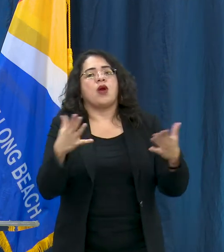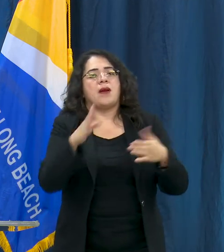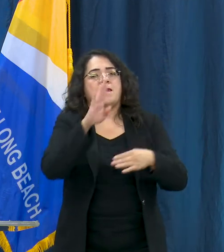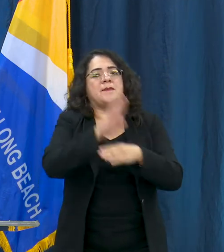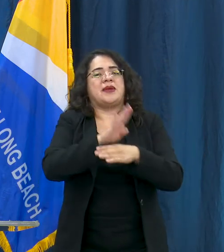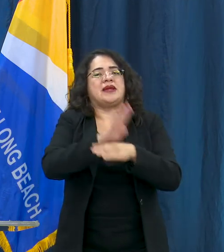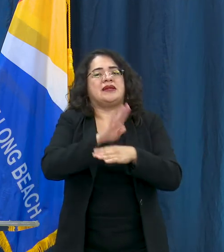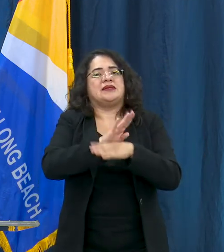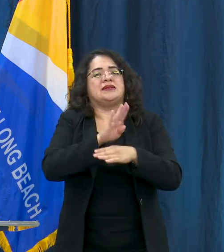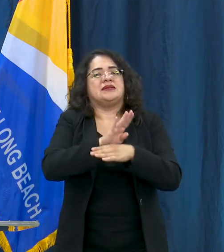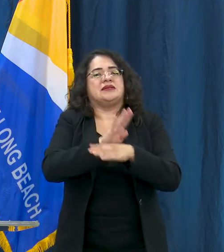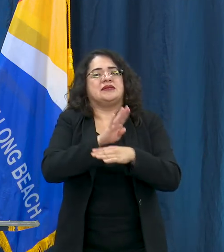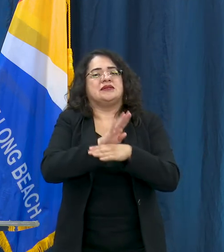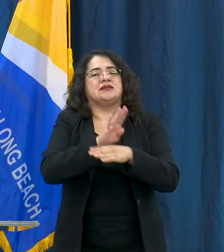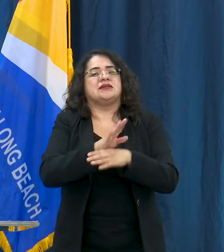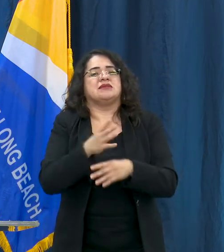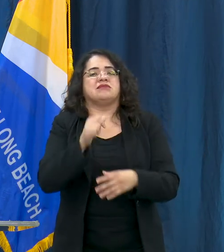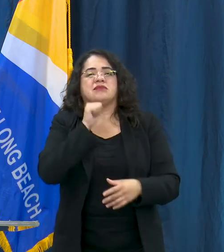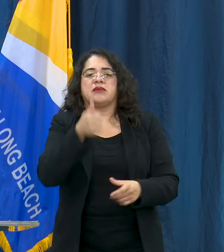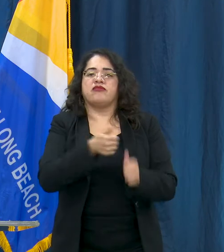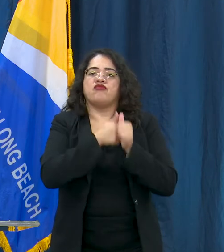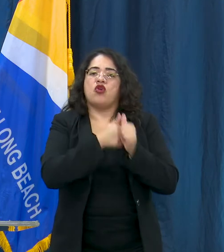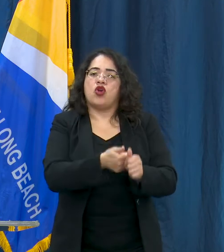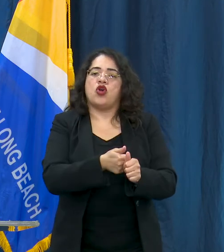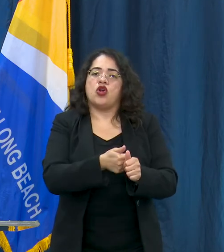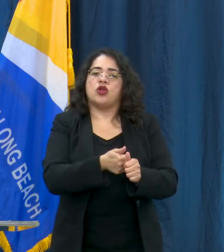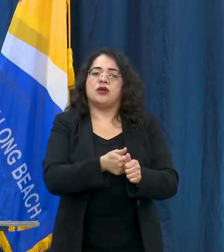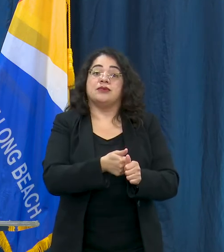restaurant or other that is not complying with the health orders